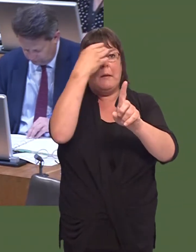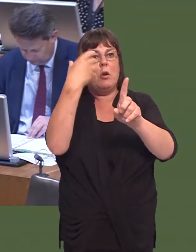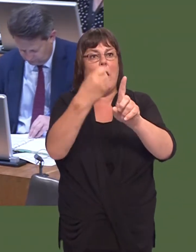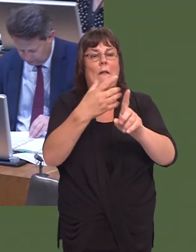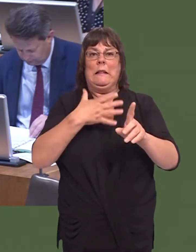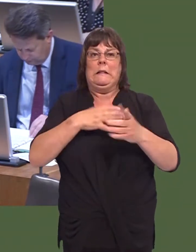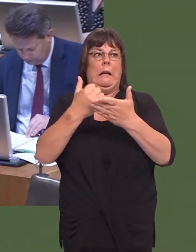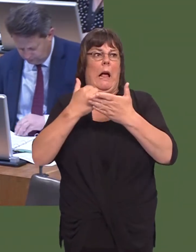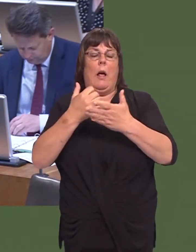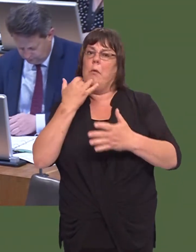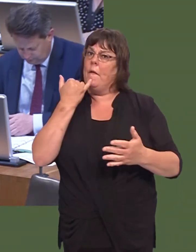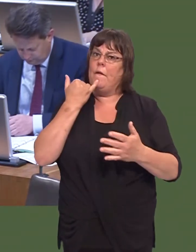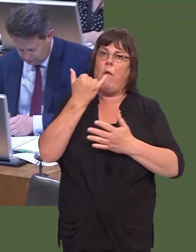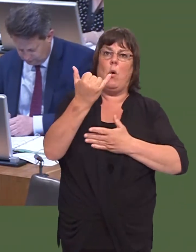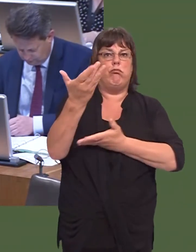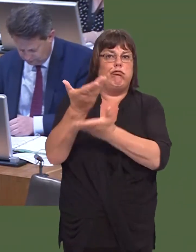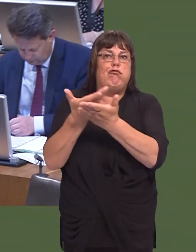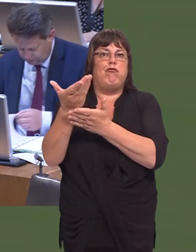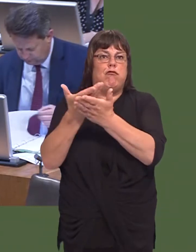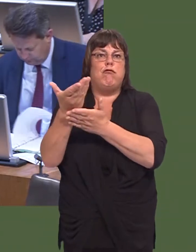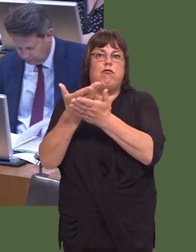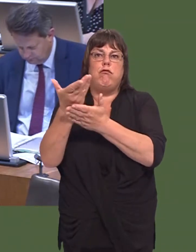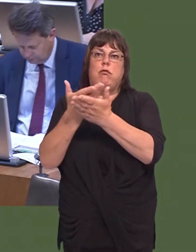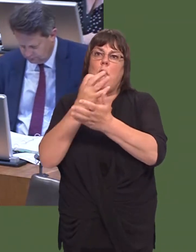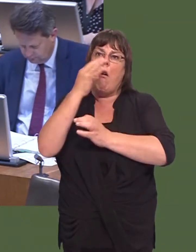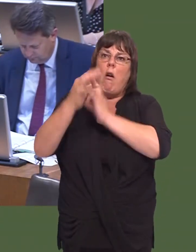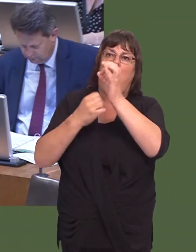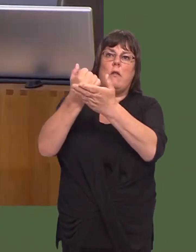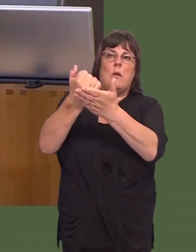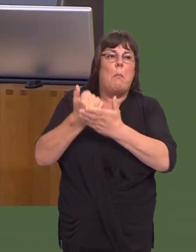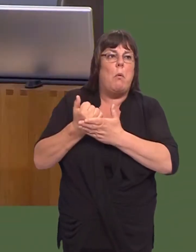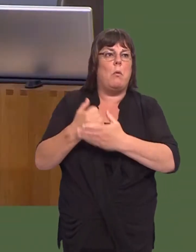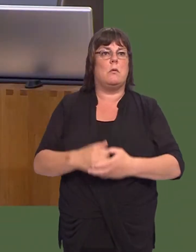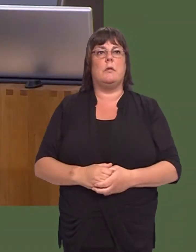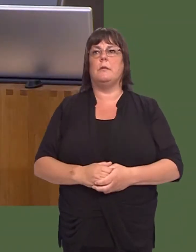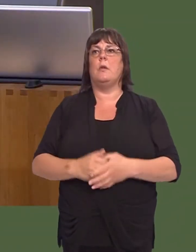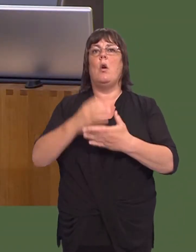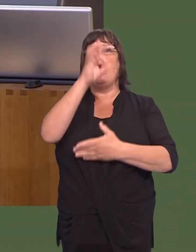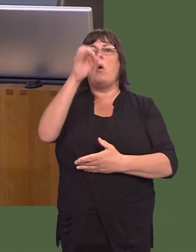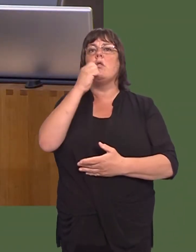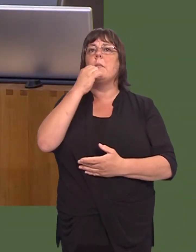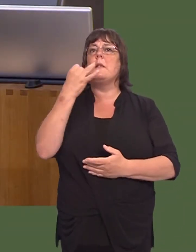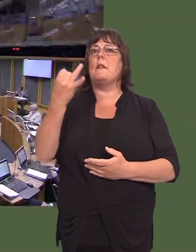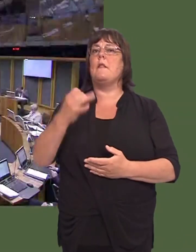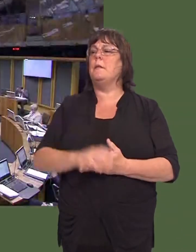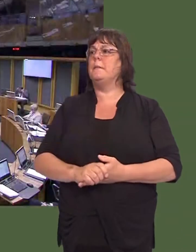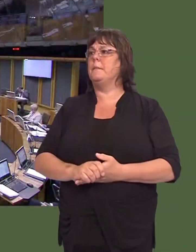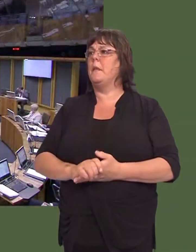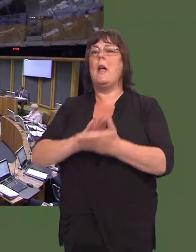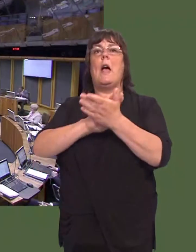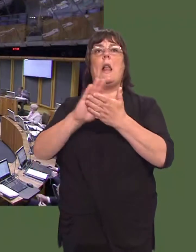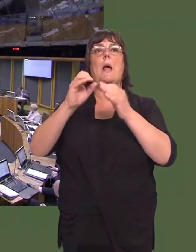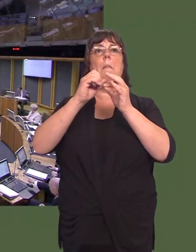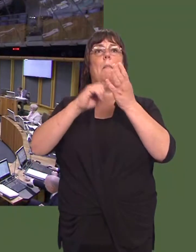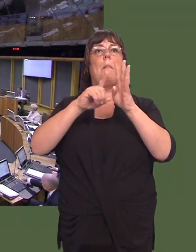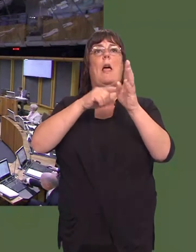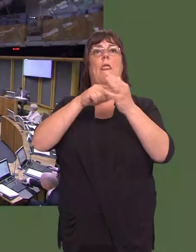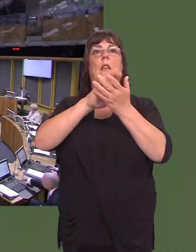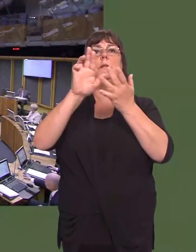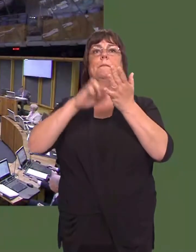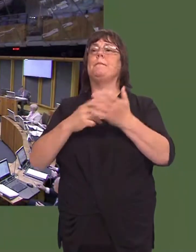Beth y mae Llywodraeth Cymru yn ei wneud i gynyddu nifer y tai fforddiadwy yng ngogledd-ddwyrain